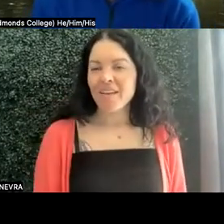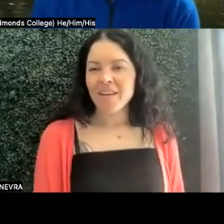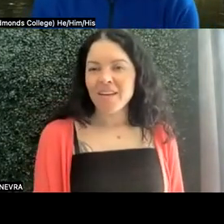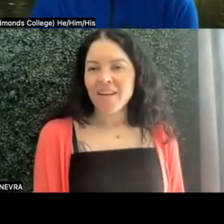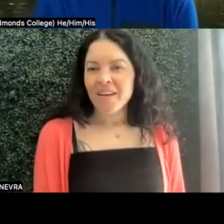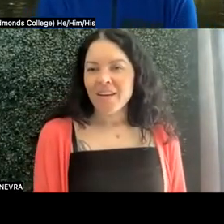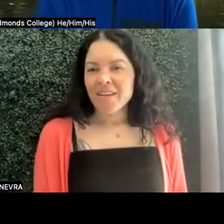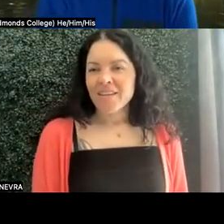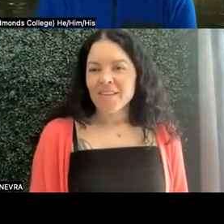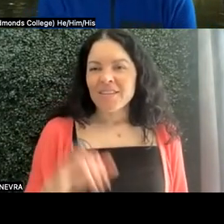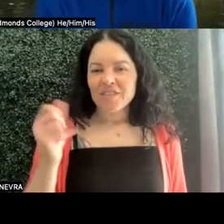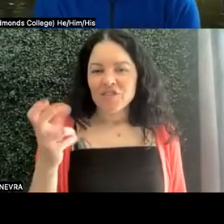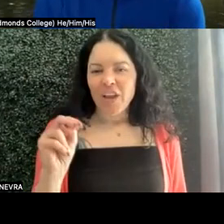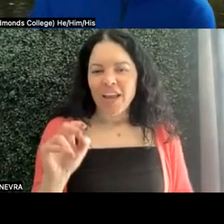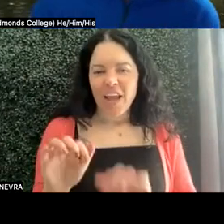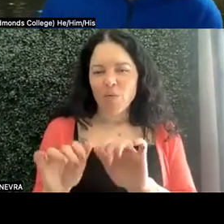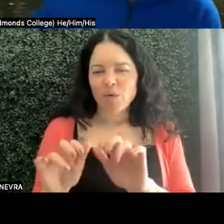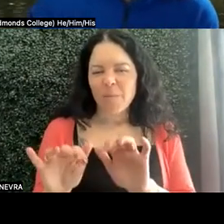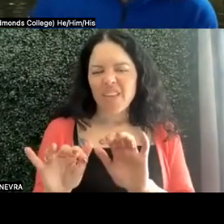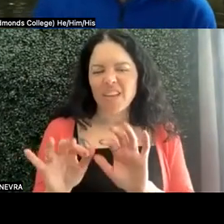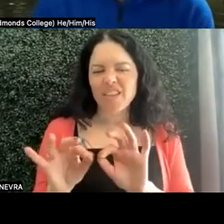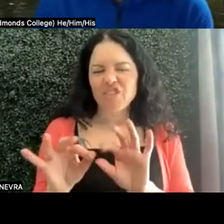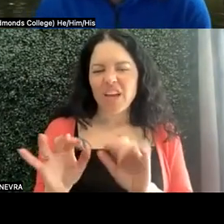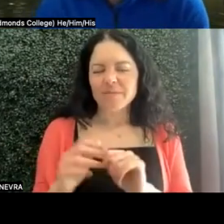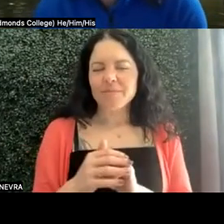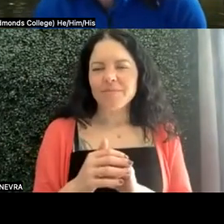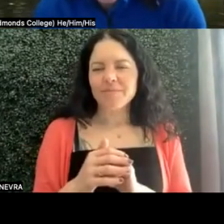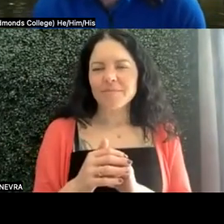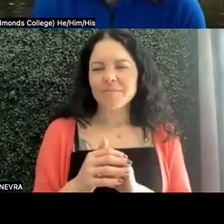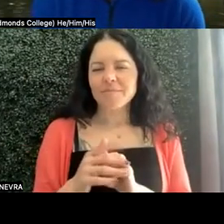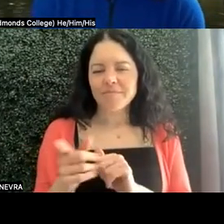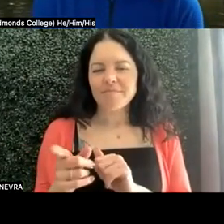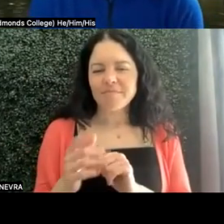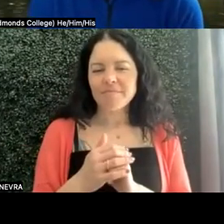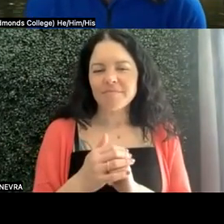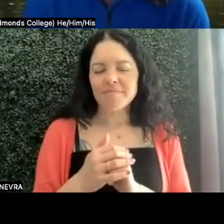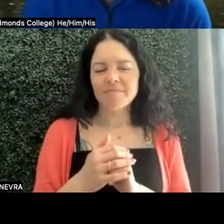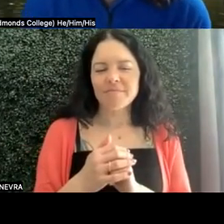Jan, I wrote something in the chat. I wrote something in the chat there, Jan. So a little bit--